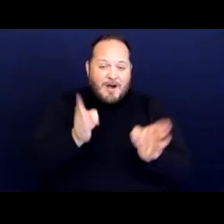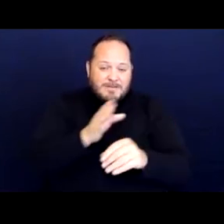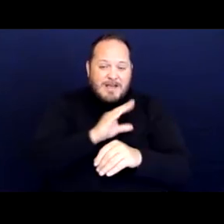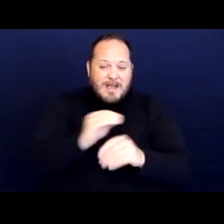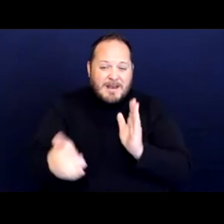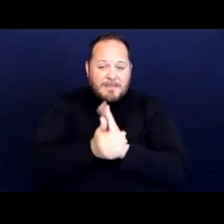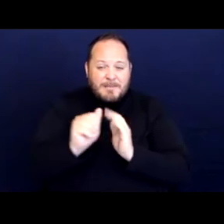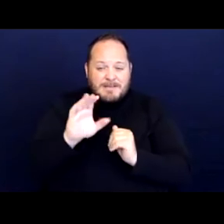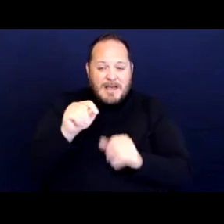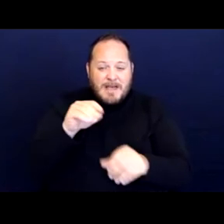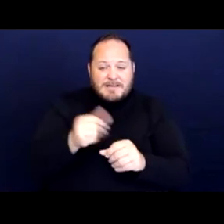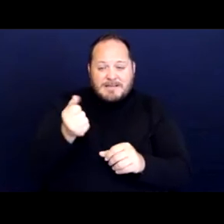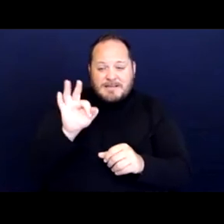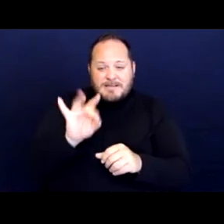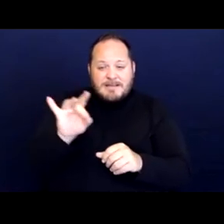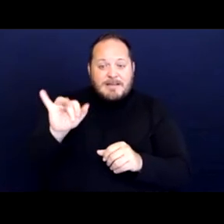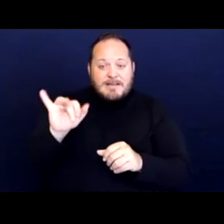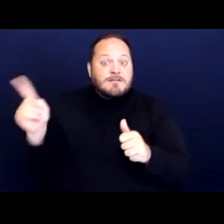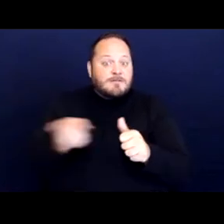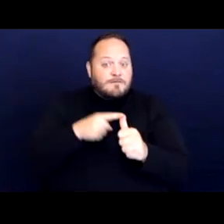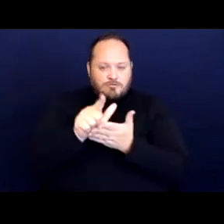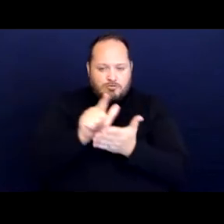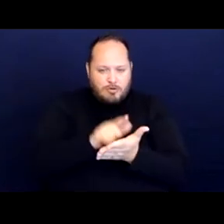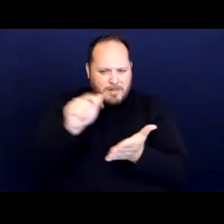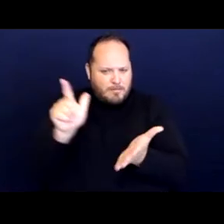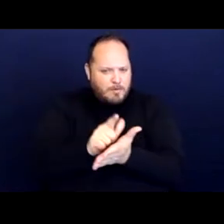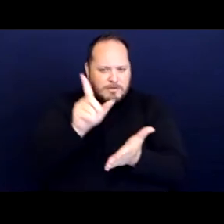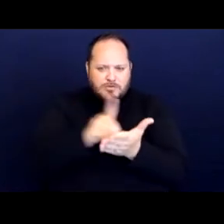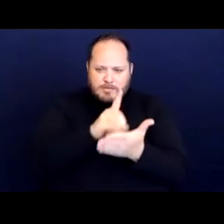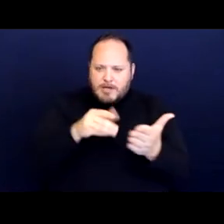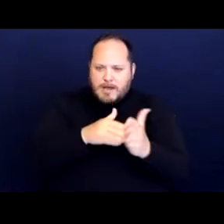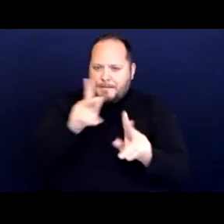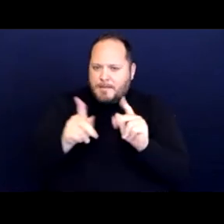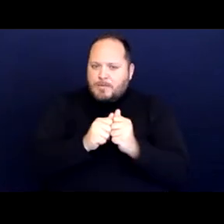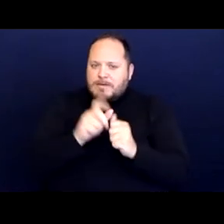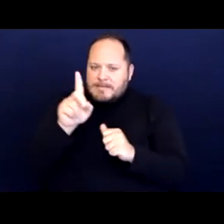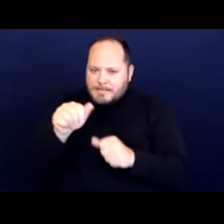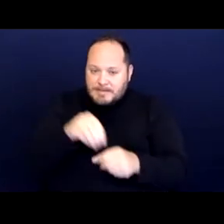This was the first law that prohibited discrimination against people with disabilities and housing.